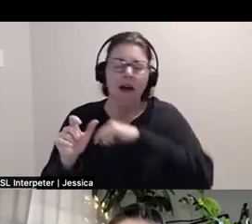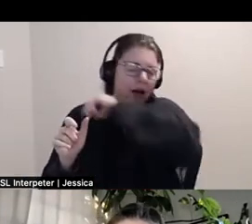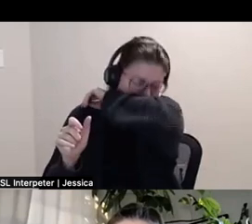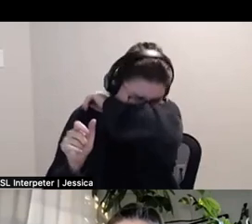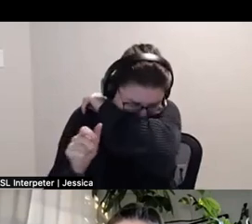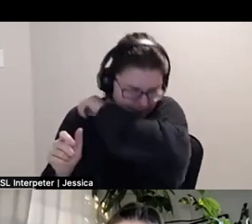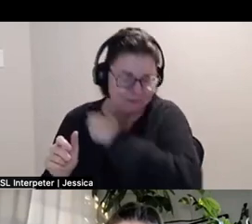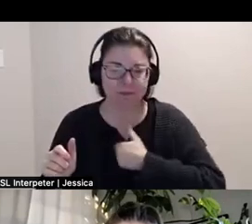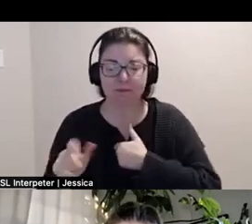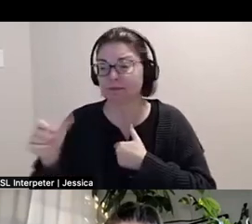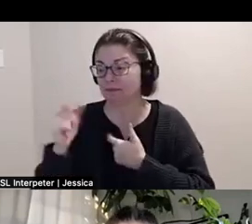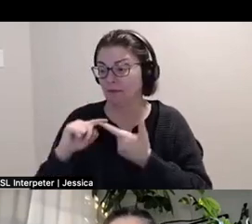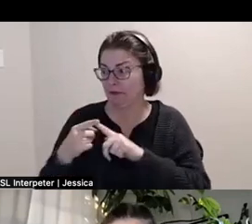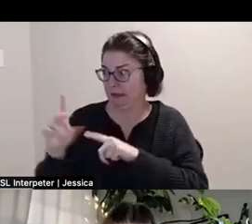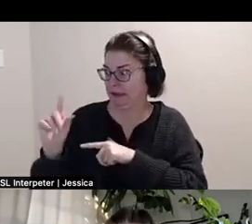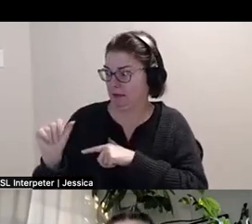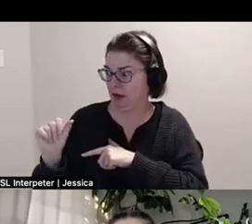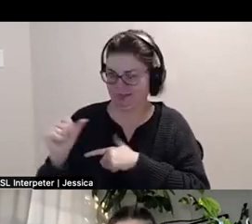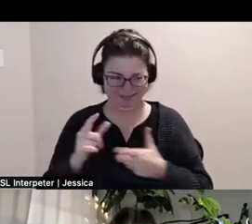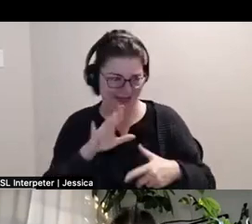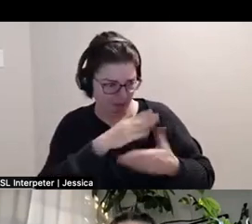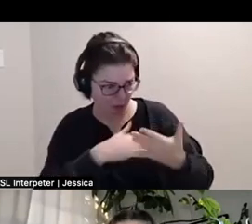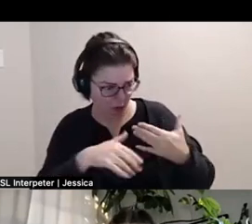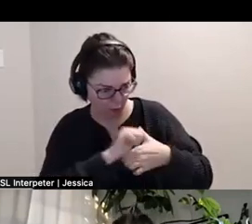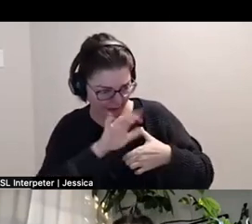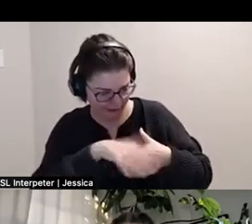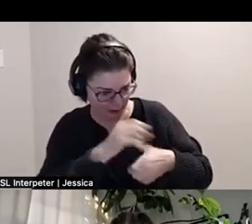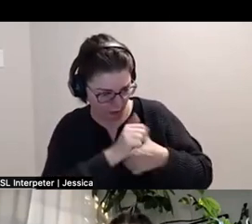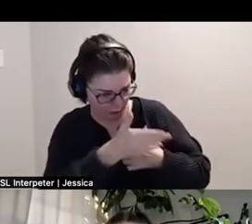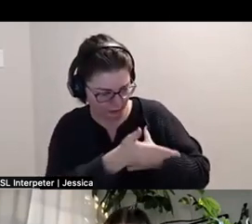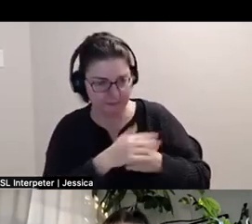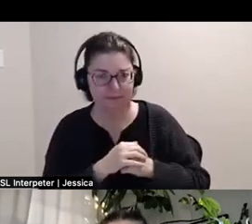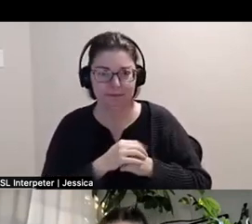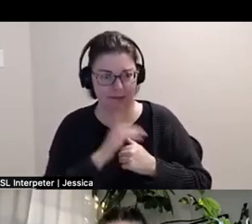"No, that's part of the work. That is the work like. That's what it's supposed to be."